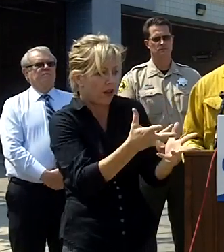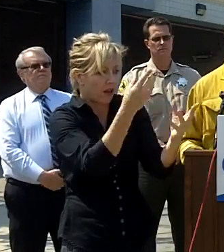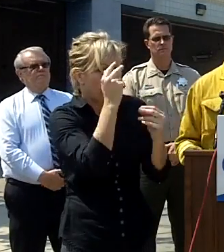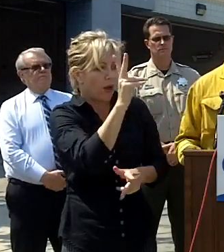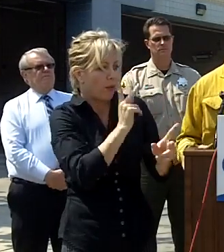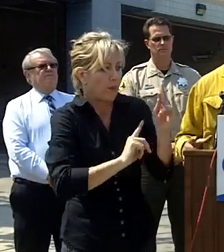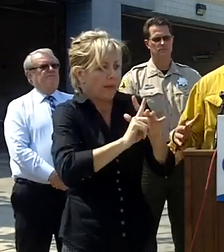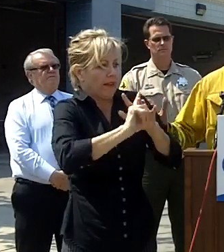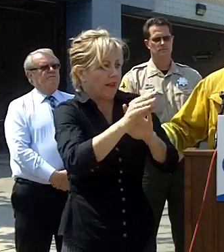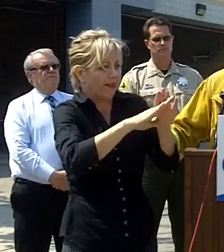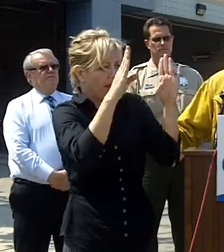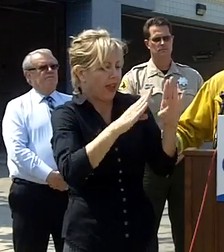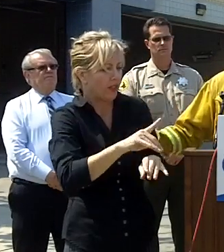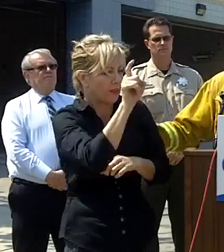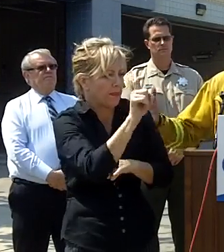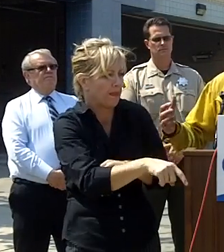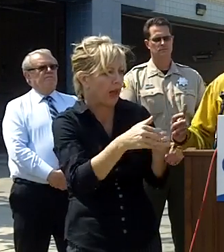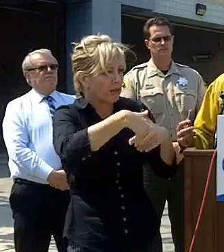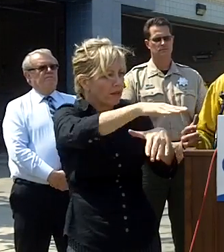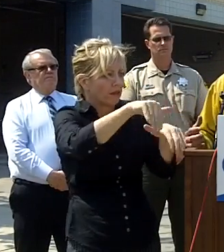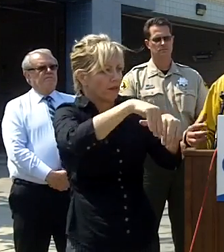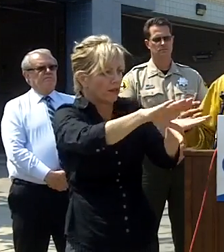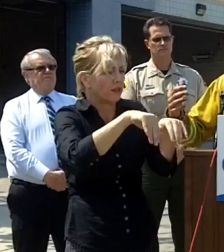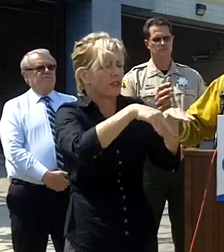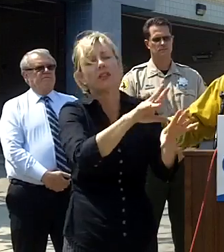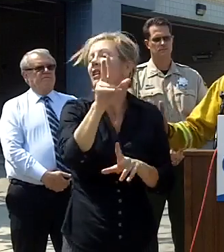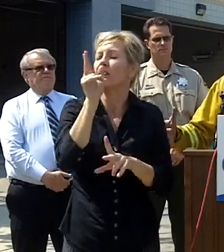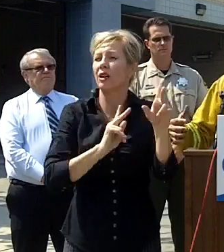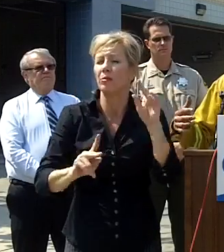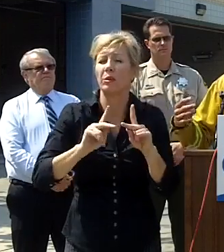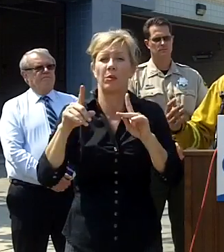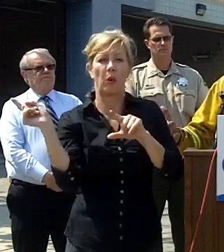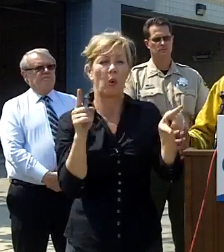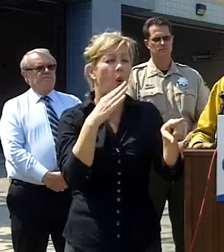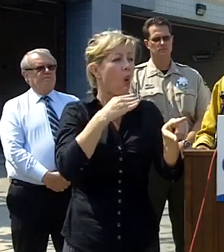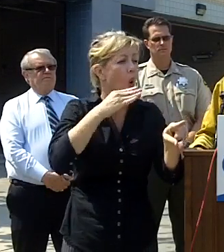as people heard about this fire they were coming home to try to get their pets to try to get things